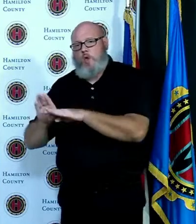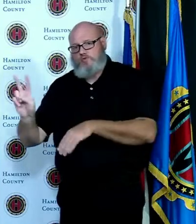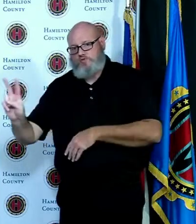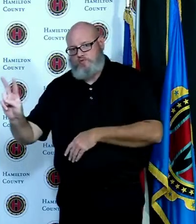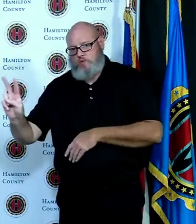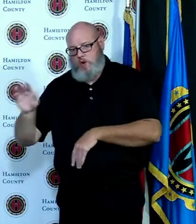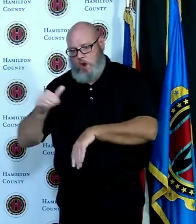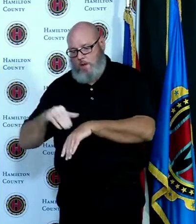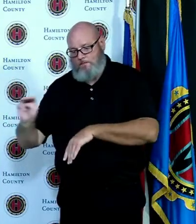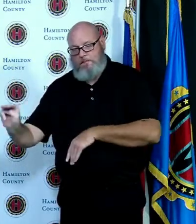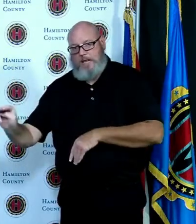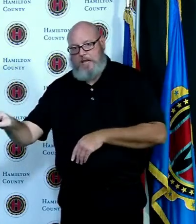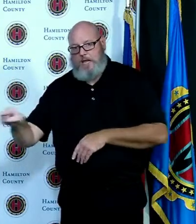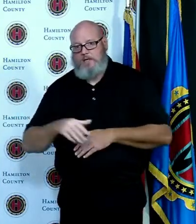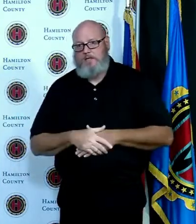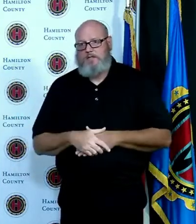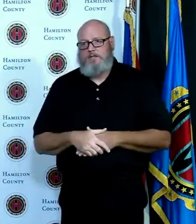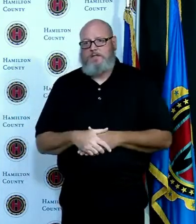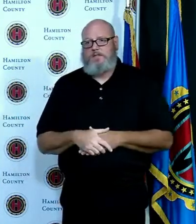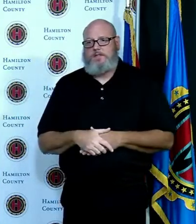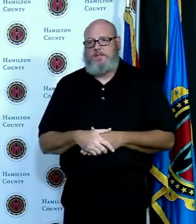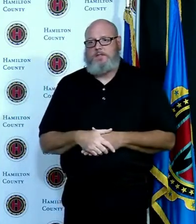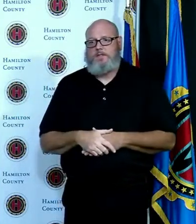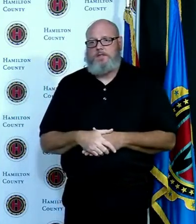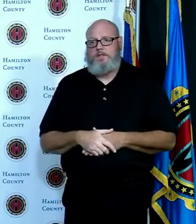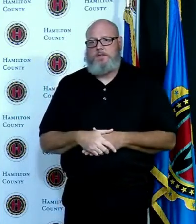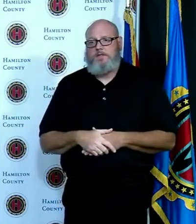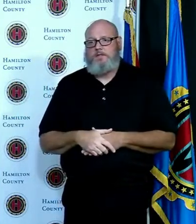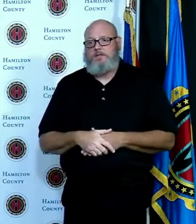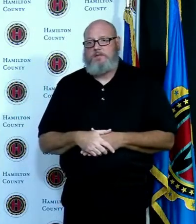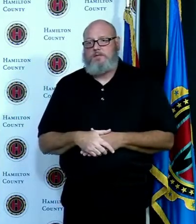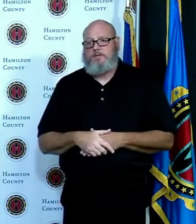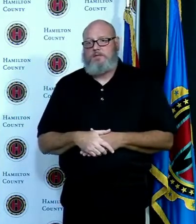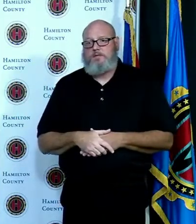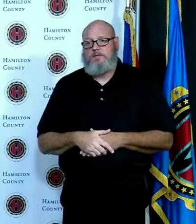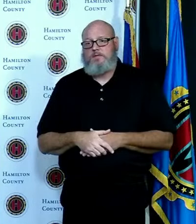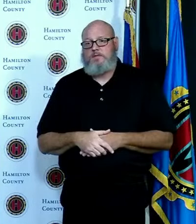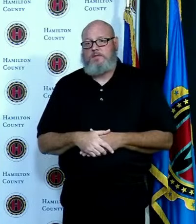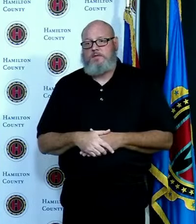this election is to vote at their polling place on election day if that's an option voters are